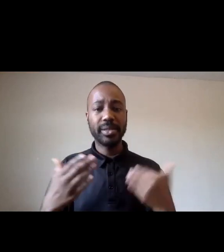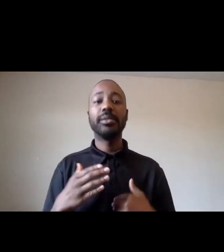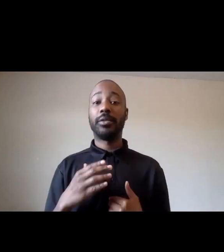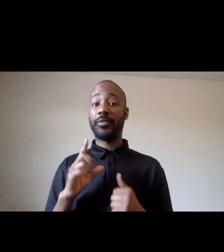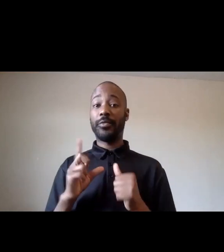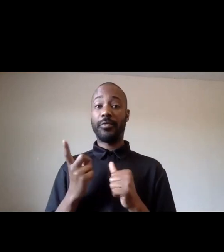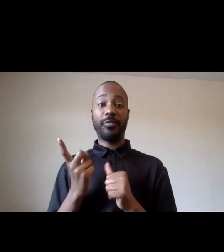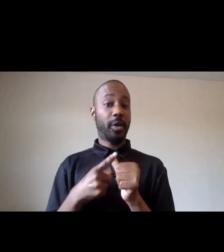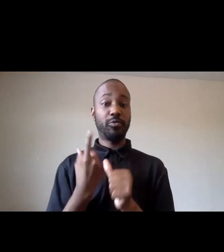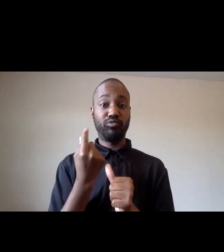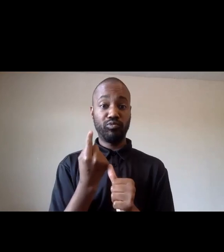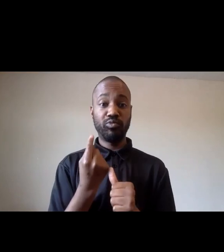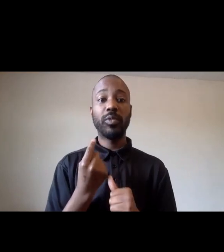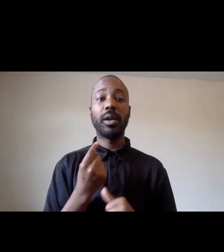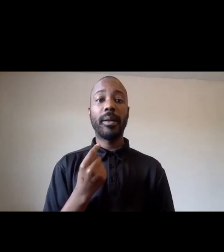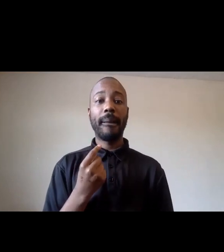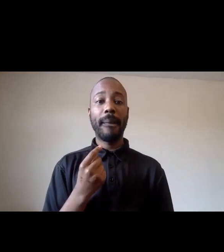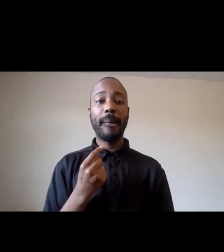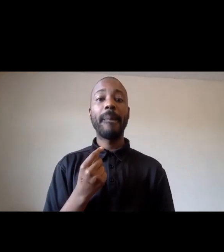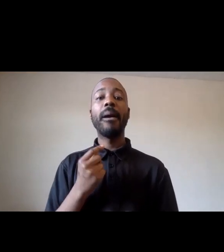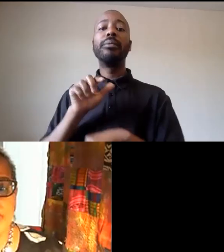um at which call for a state of emergency